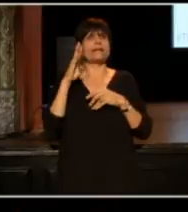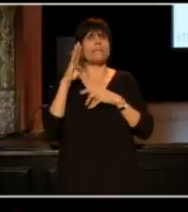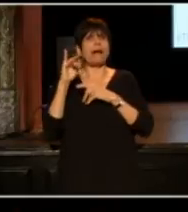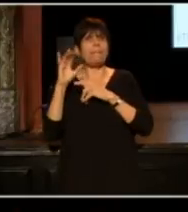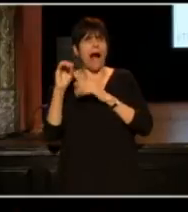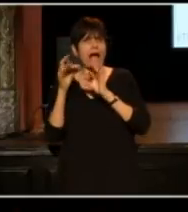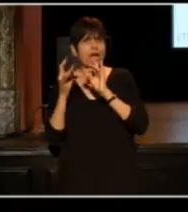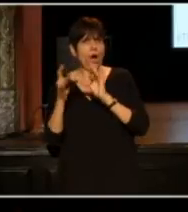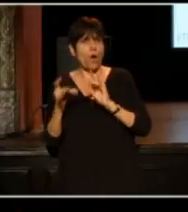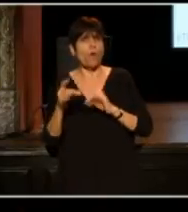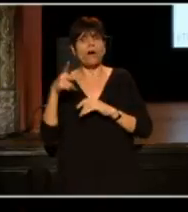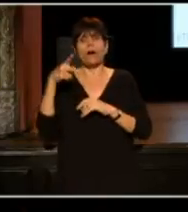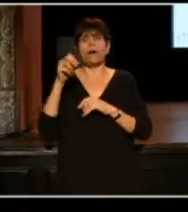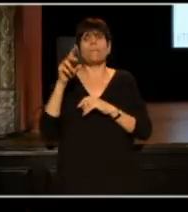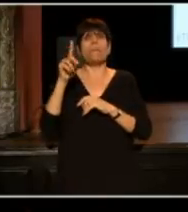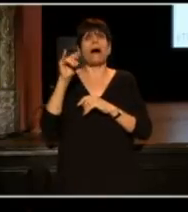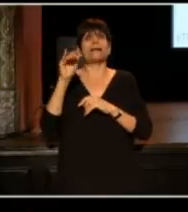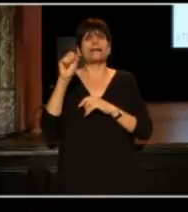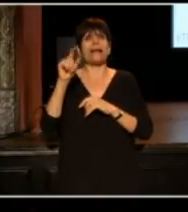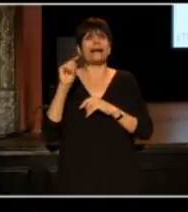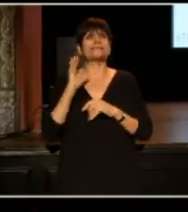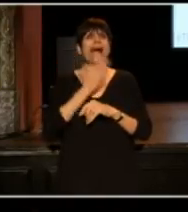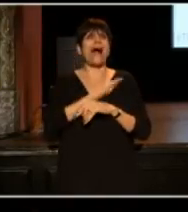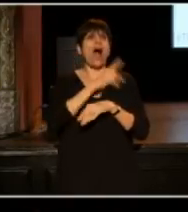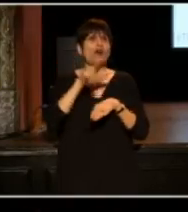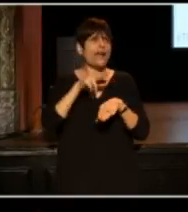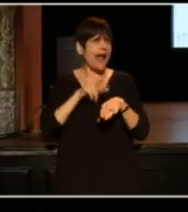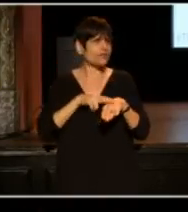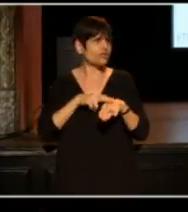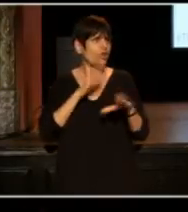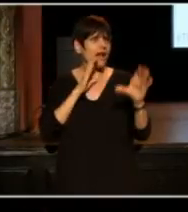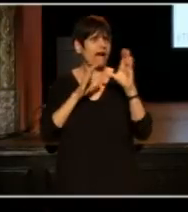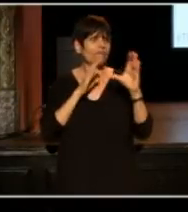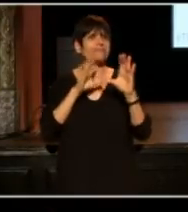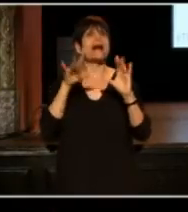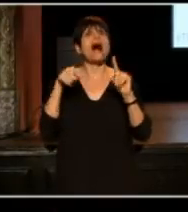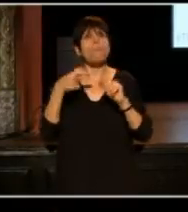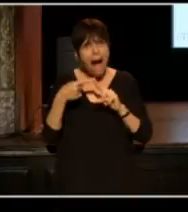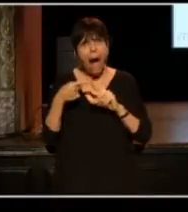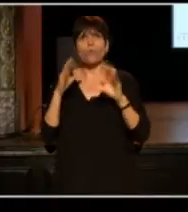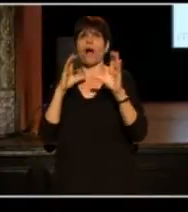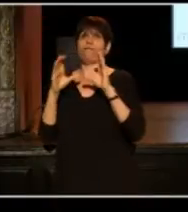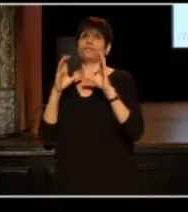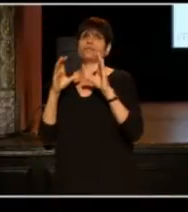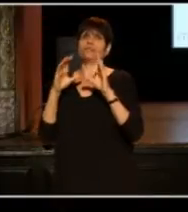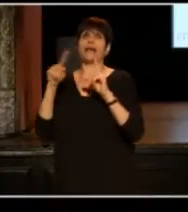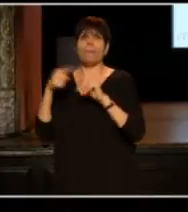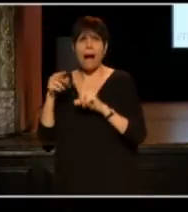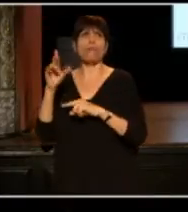and I do have a podcast, that's very new, is called Our National Conversation, about conversations about race.